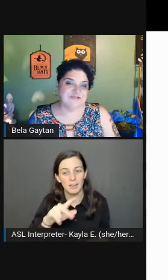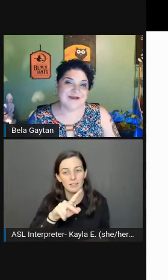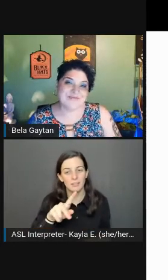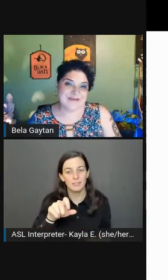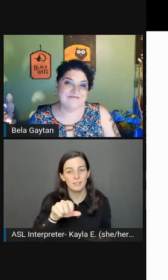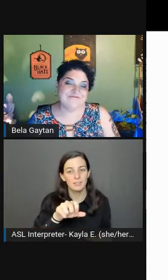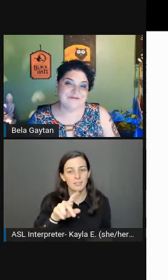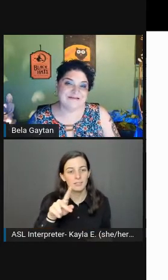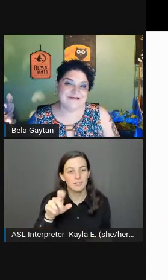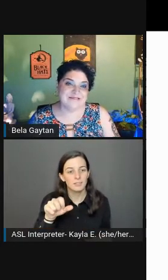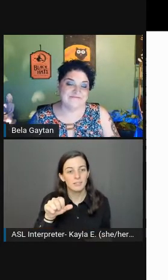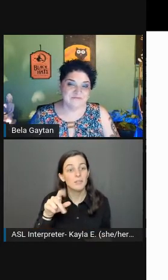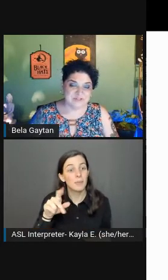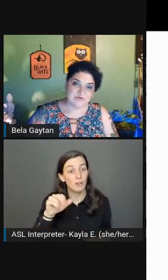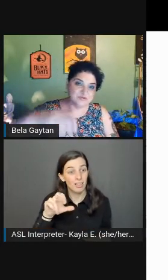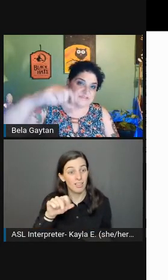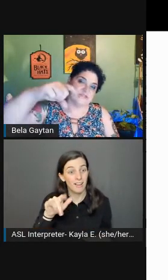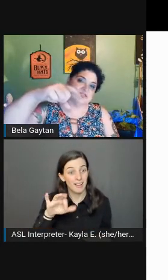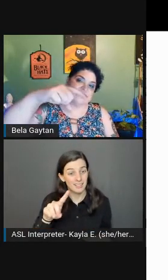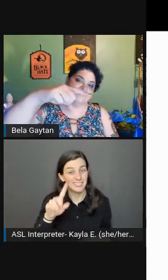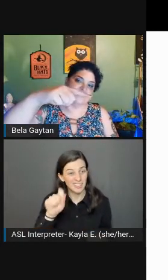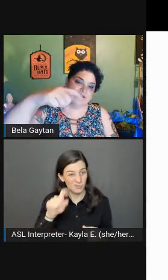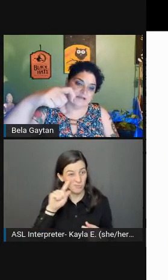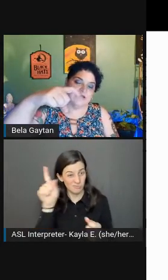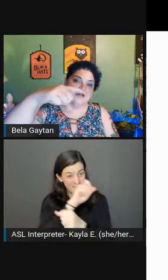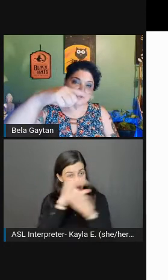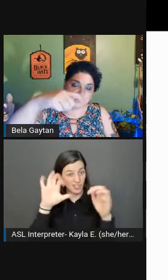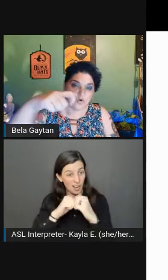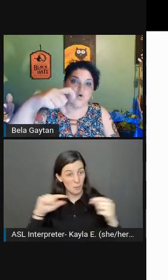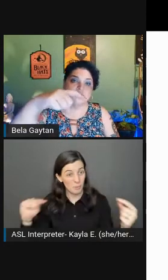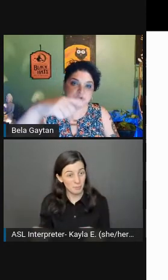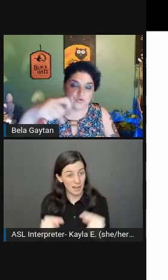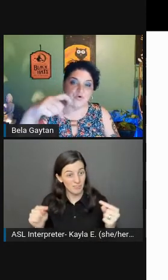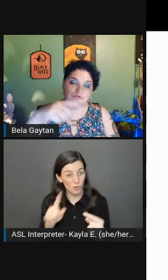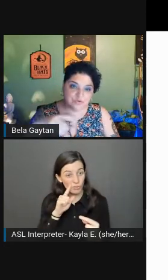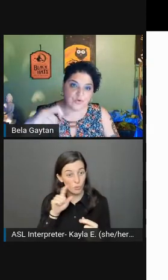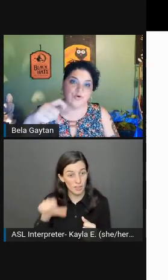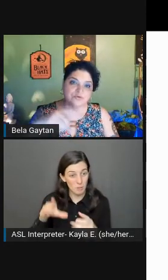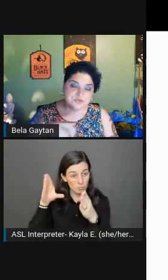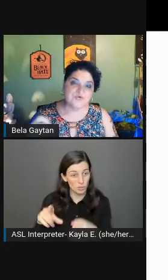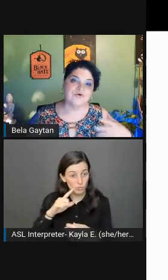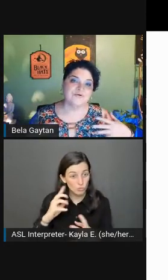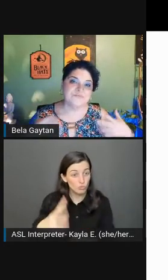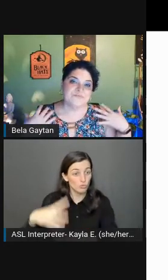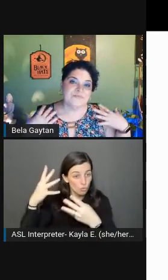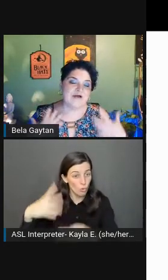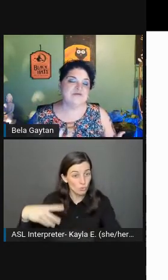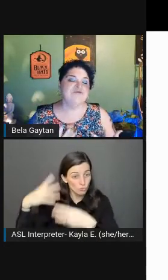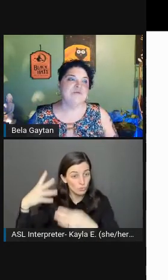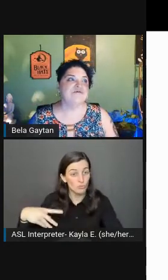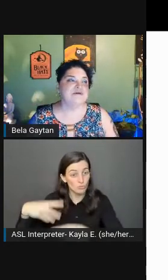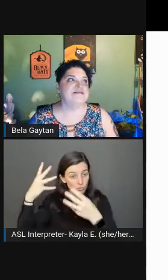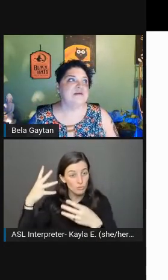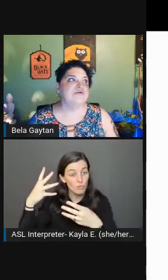how painful it is for this person to just have to scroll, scroll, scroll, scroll? I'll give you a perfect example.